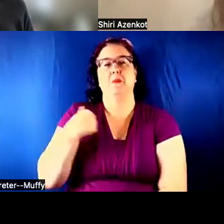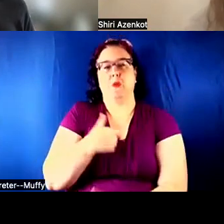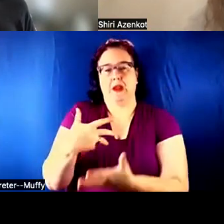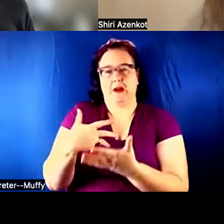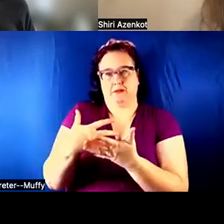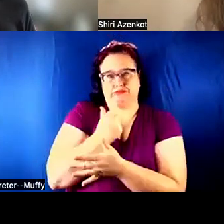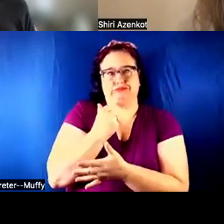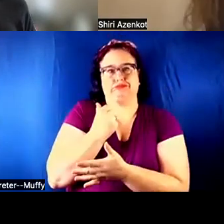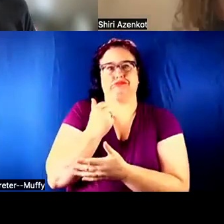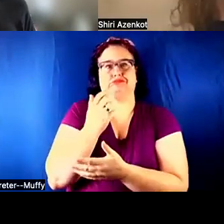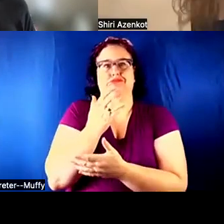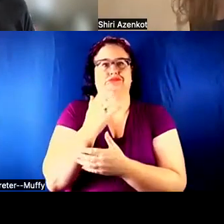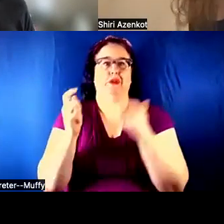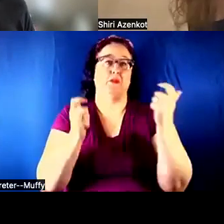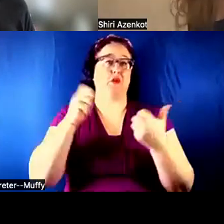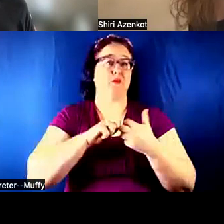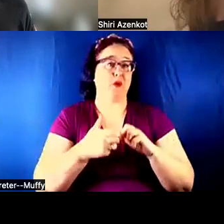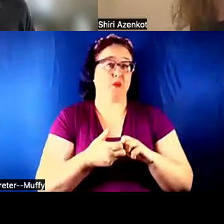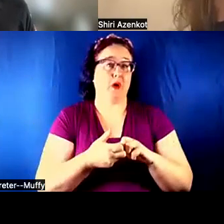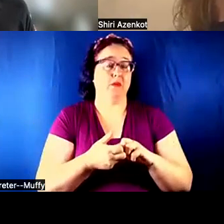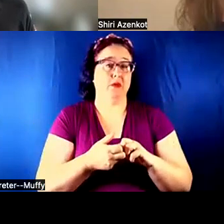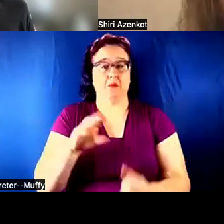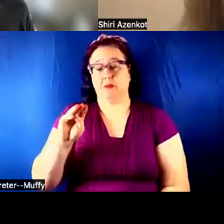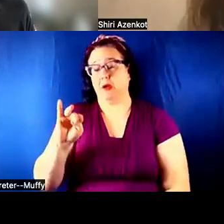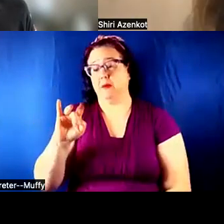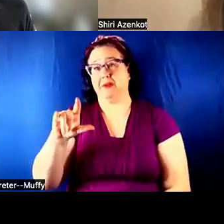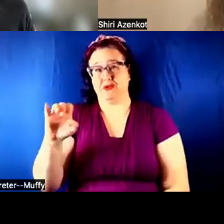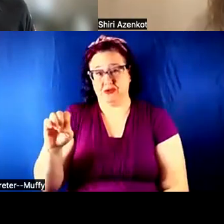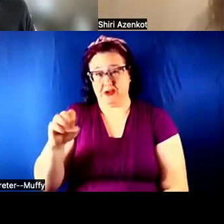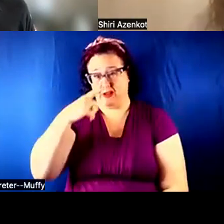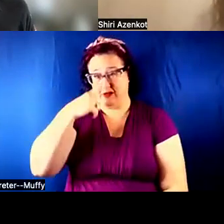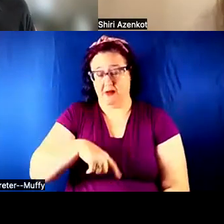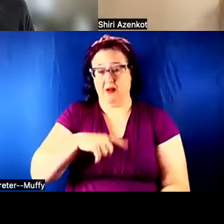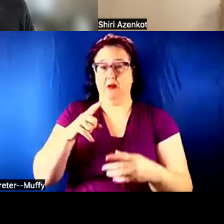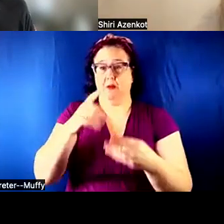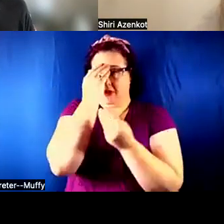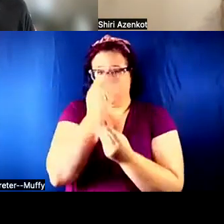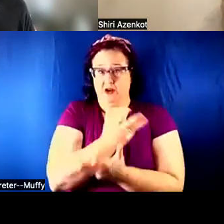YEAH, MICHELLE, I WANTED TO KNOW IF YOU COULD ALSO SHARE SOME THOUGHTS ABOUT